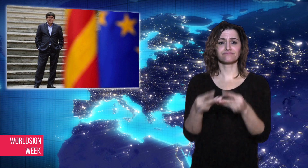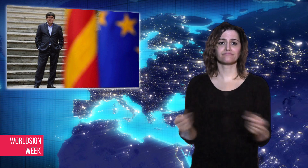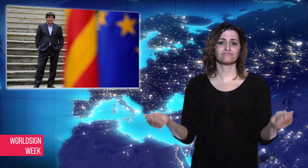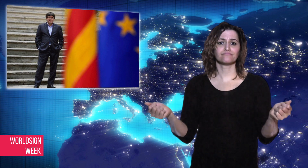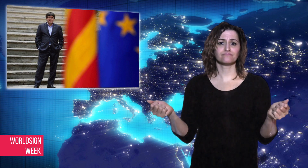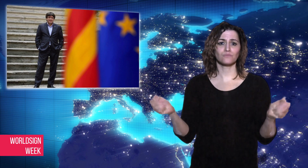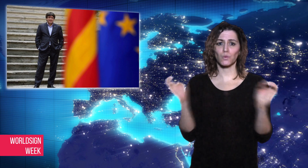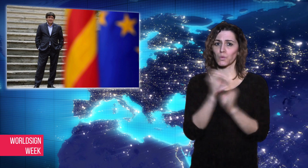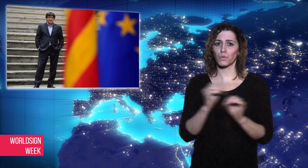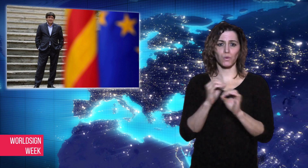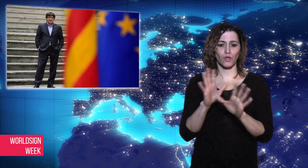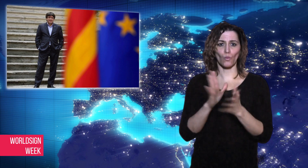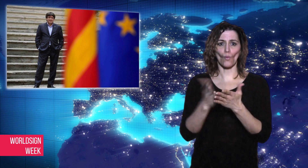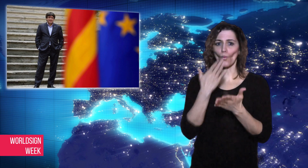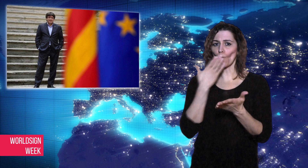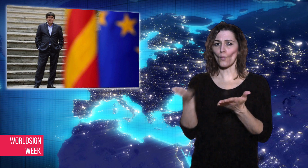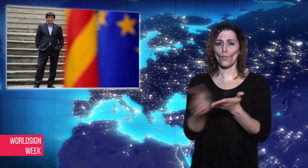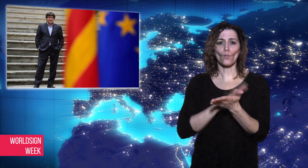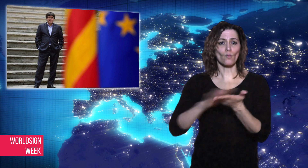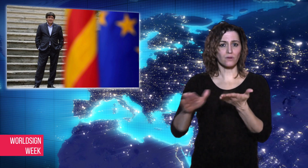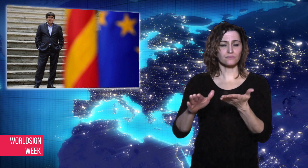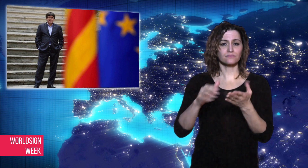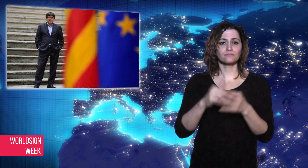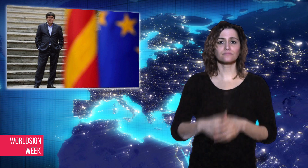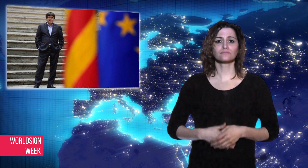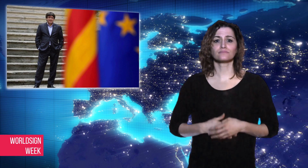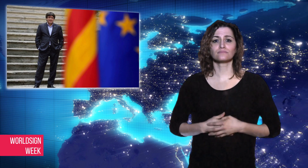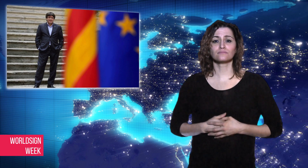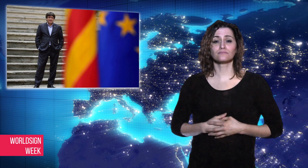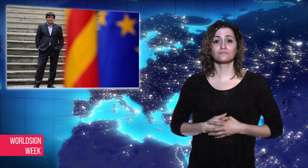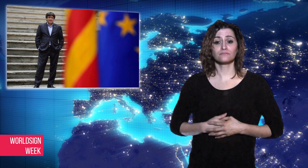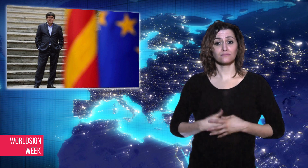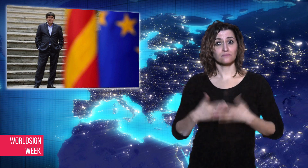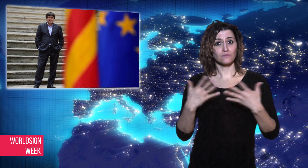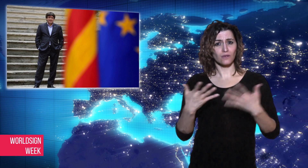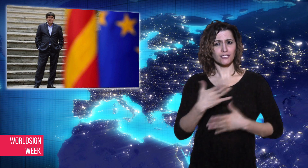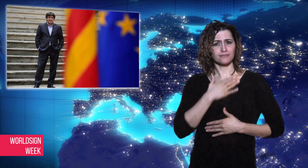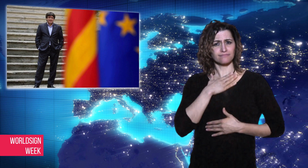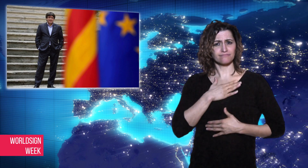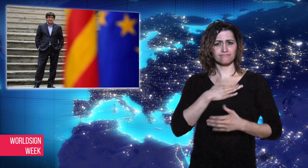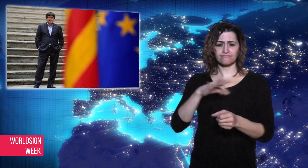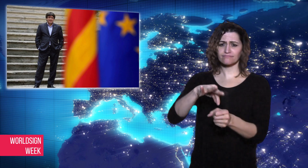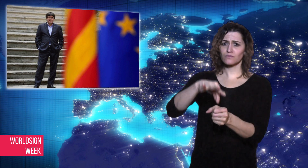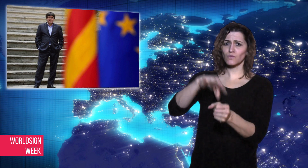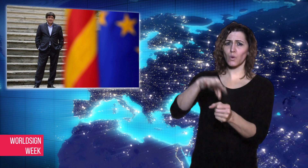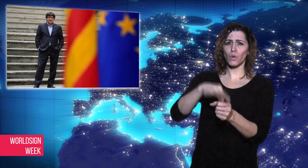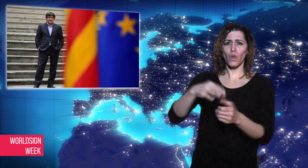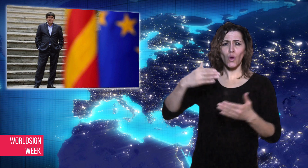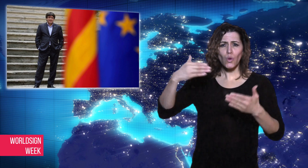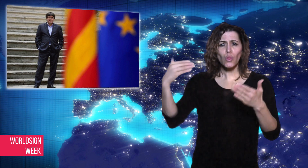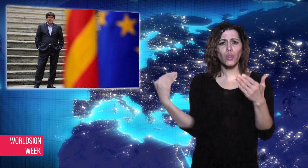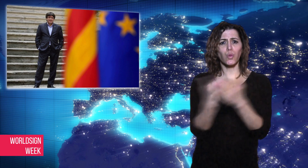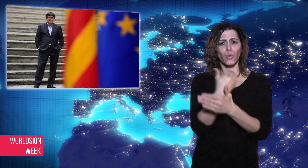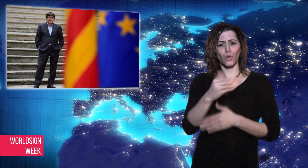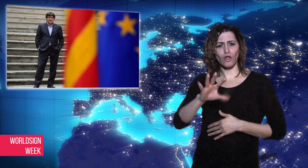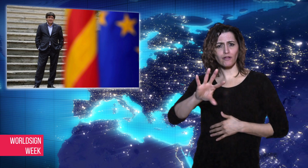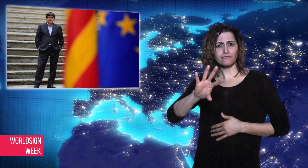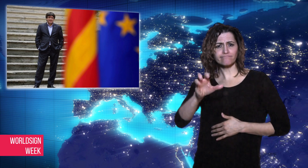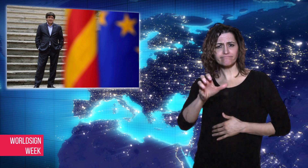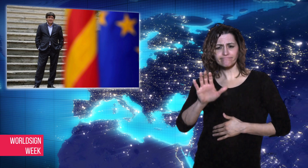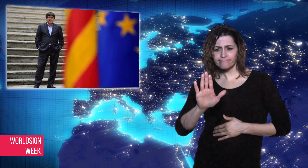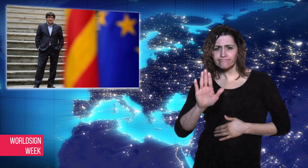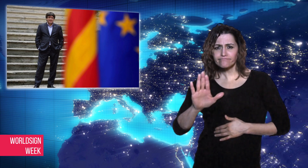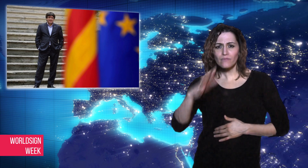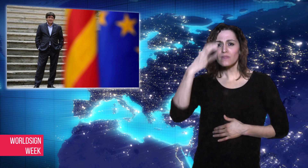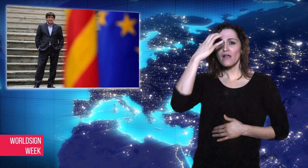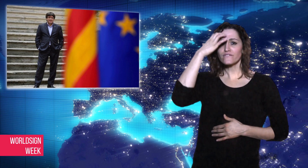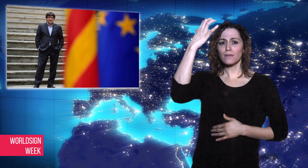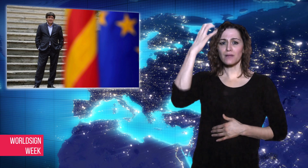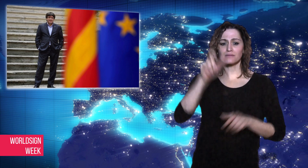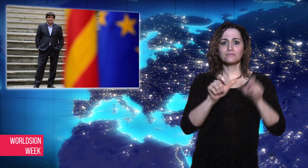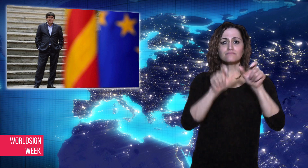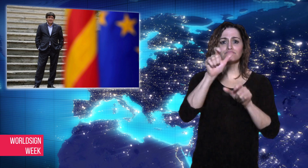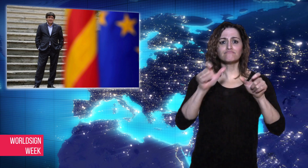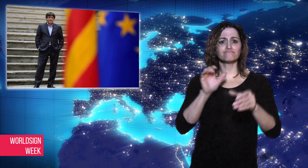government officials has been